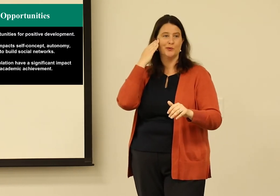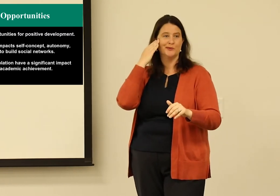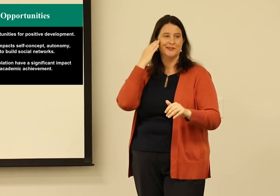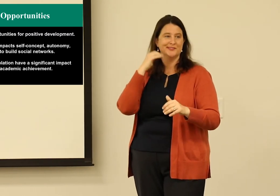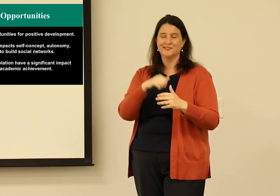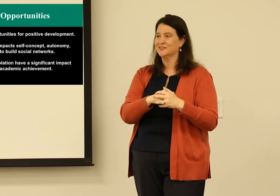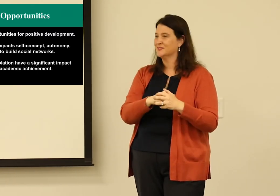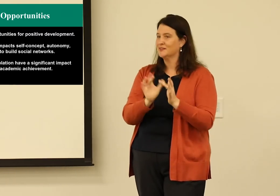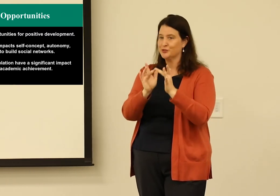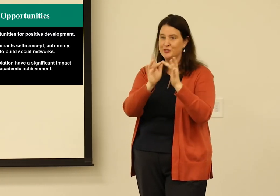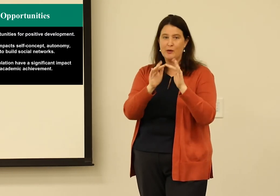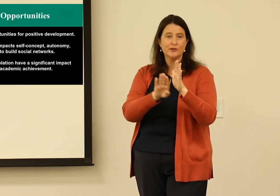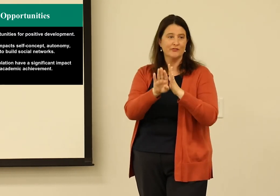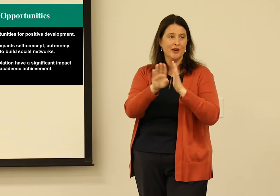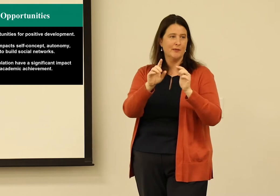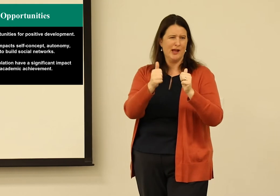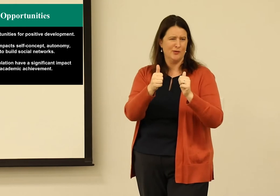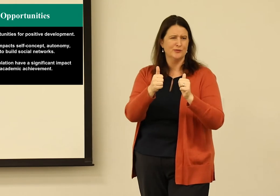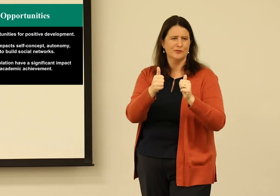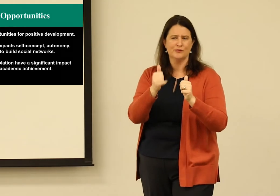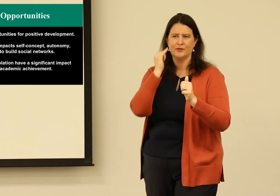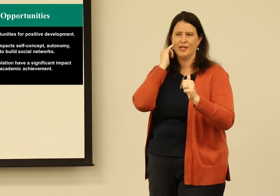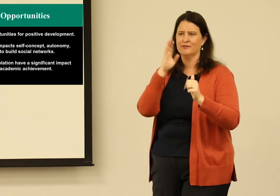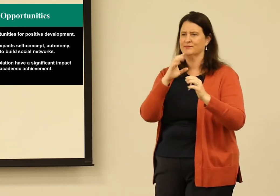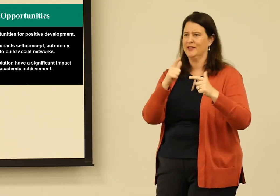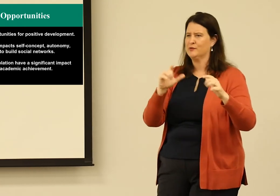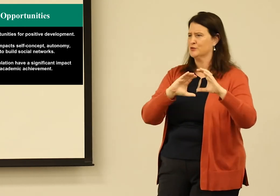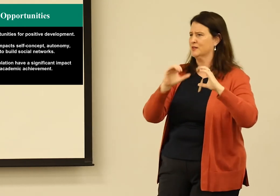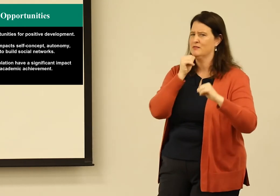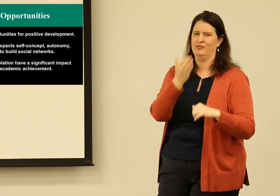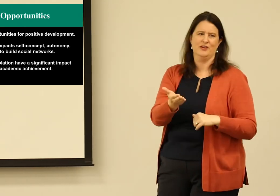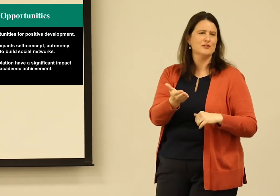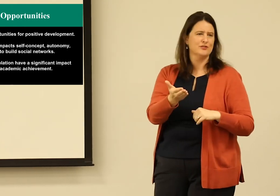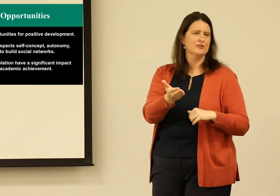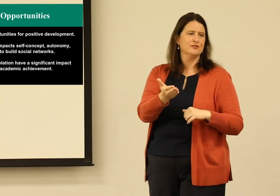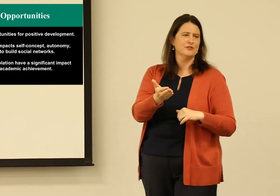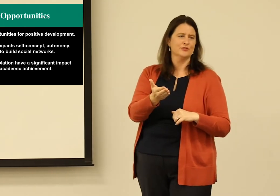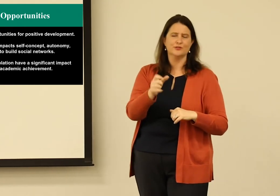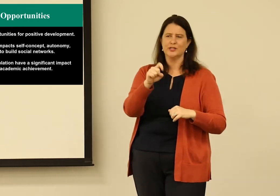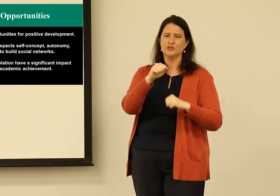it typically happens with getting in with people you know. So how do you develop those networks if the language